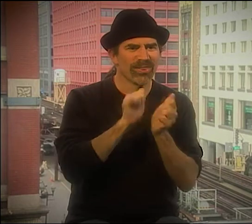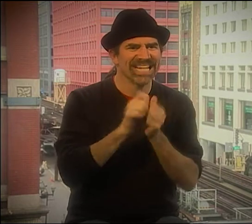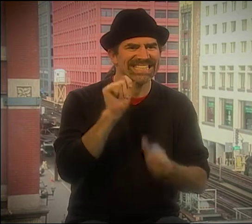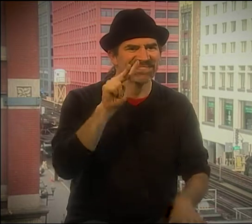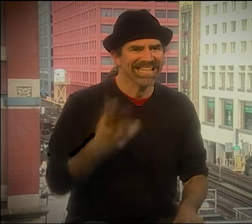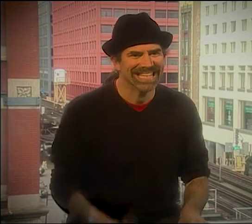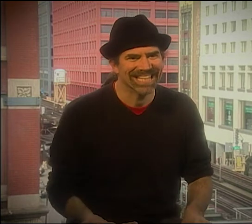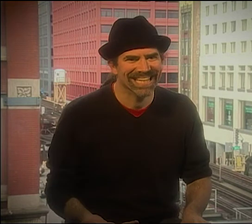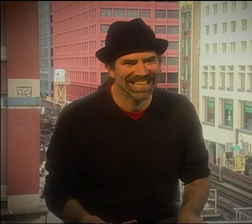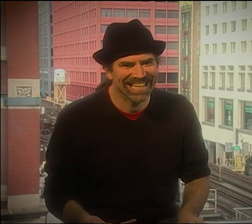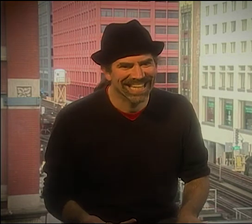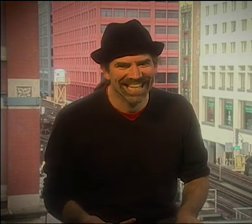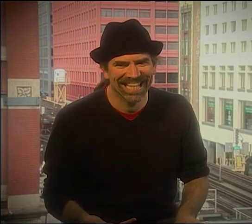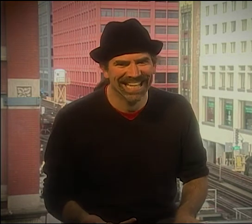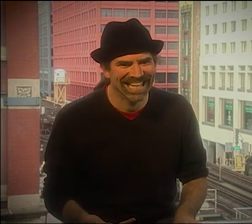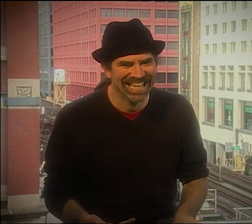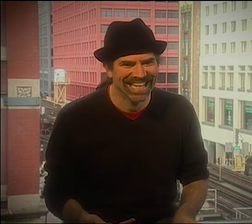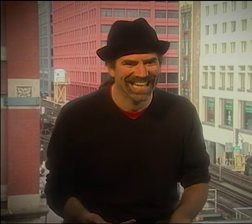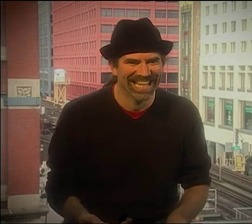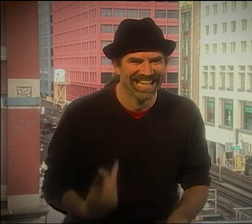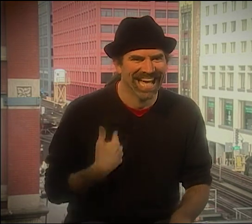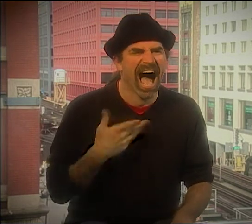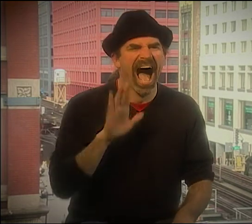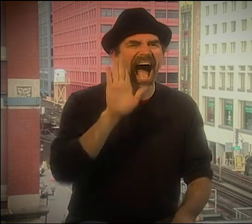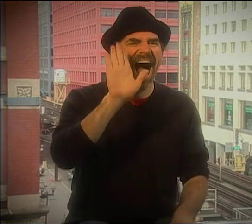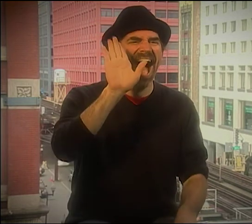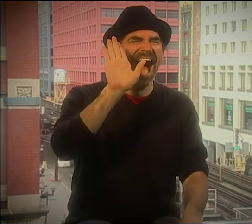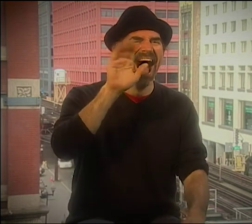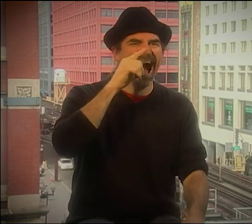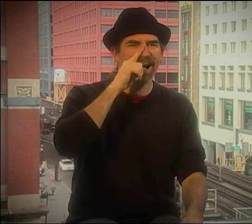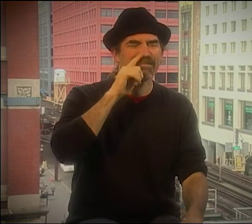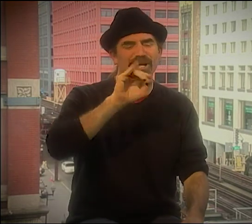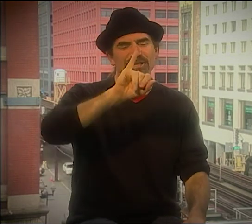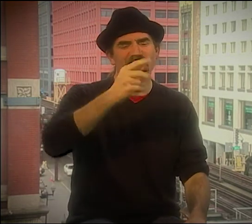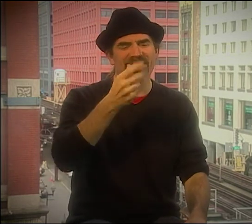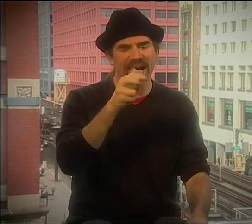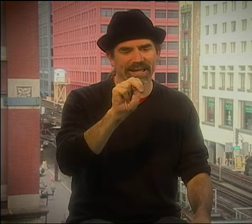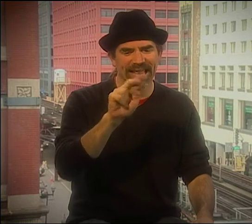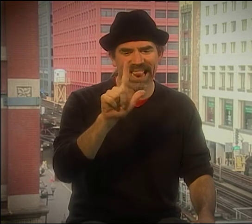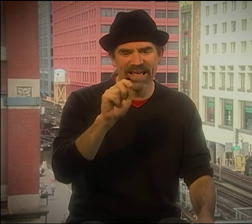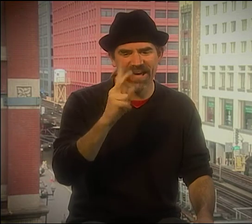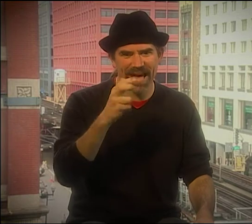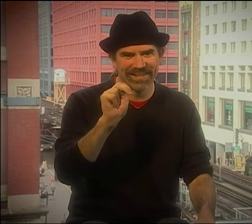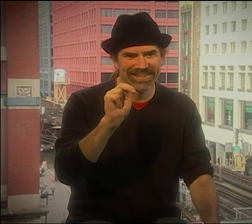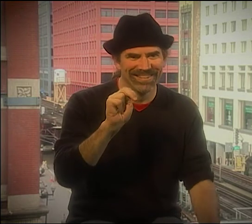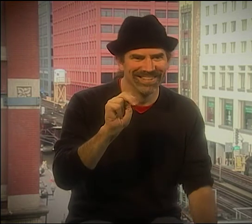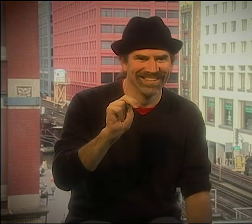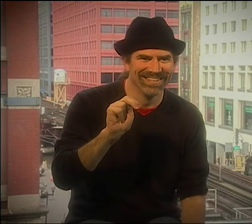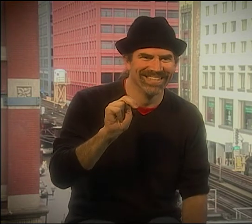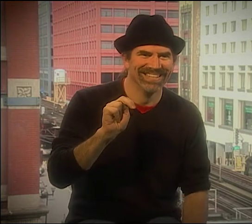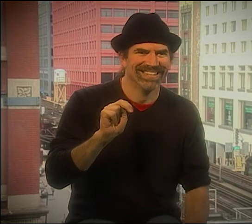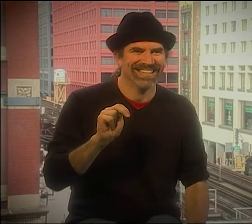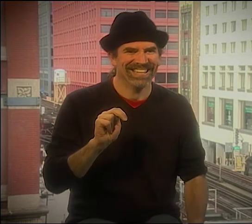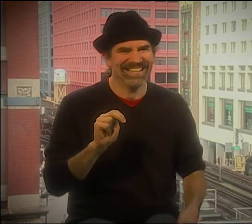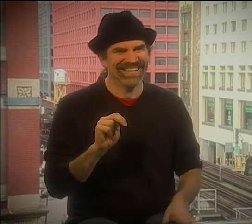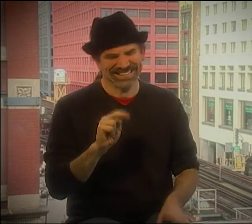I REMEMBER THIS LAST TIME, THERE WAS A TV INVOLVED! ONE OF THE GUYS, HE'S MAKING LOVE TO A TELEVISION. HA HA!